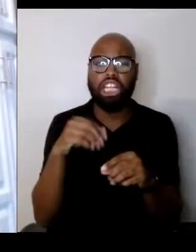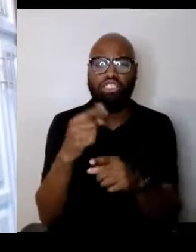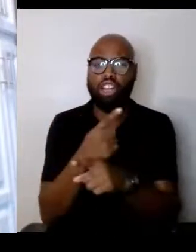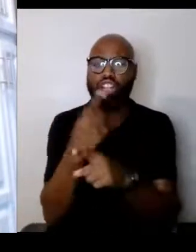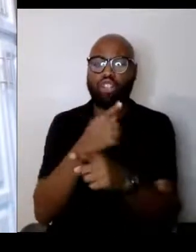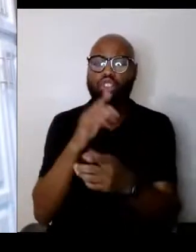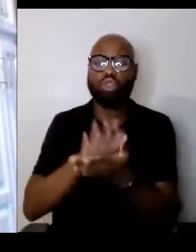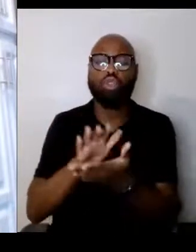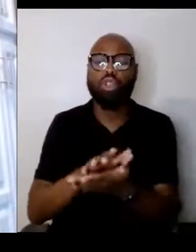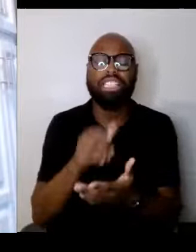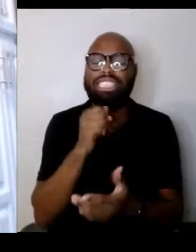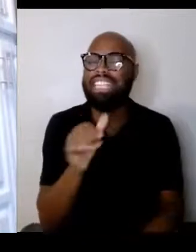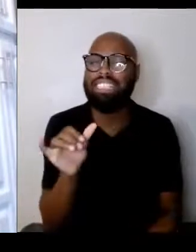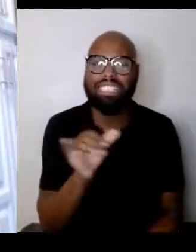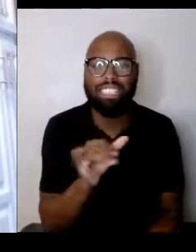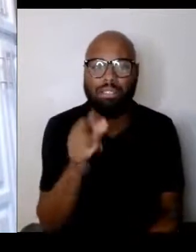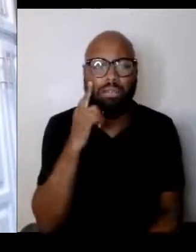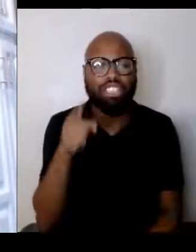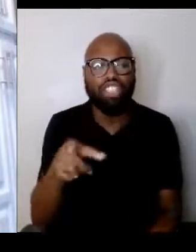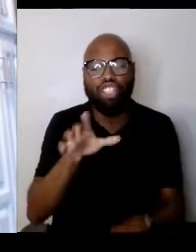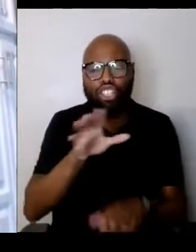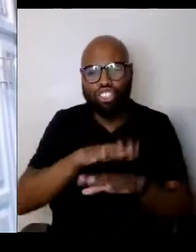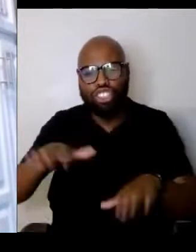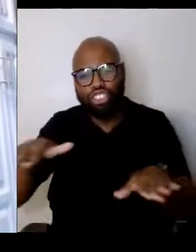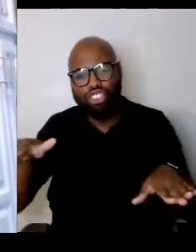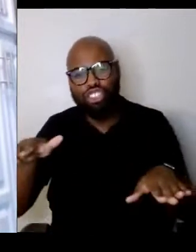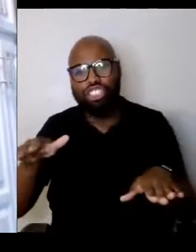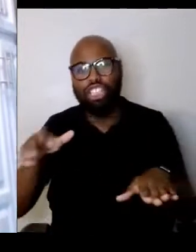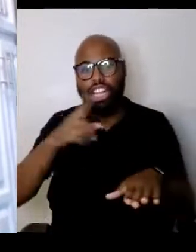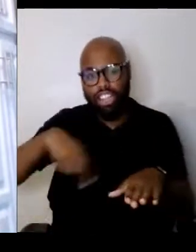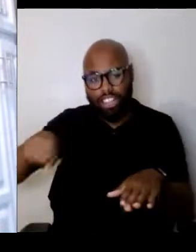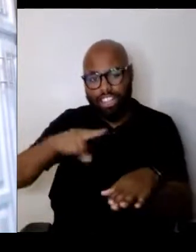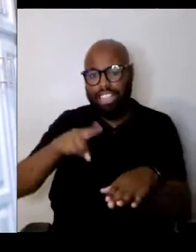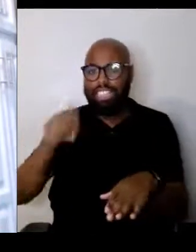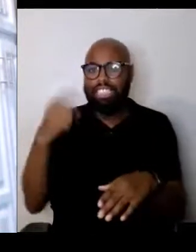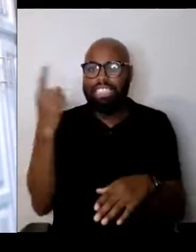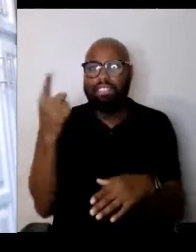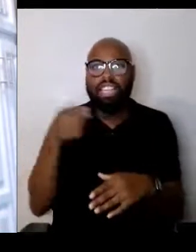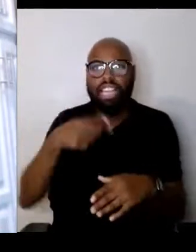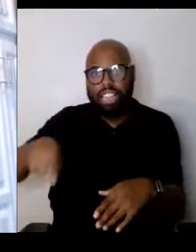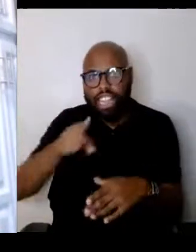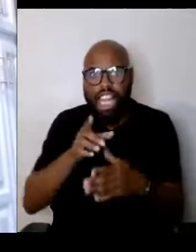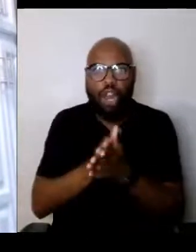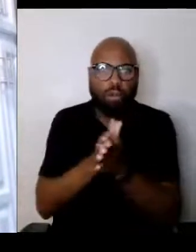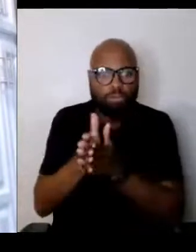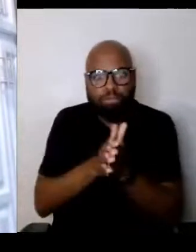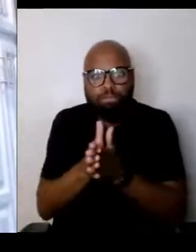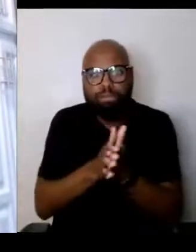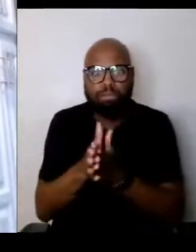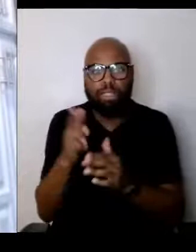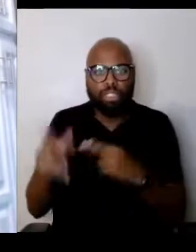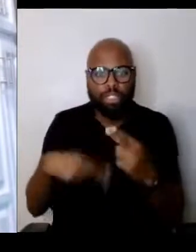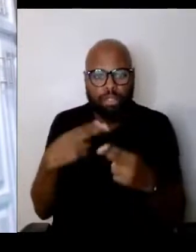Because they are children and children need to have something that they are passionate about and what they're passionate about is either sports